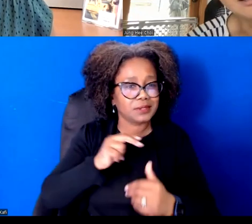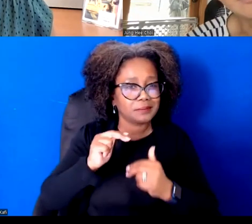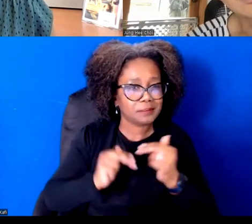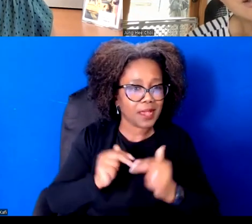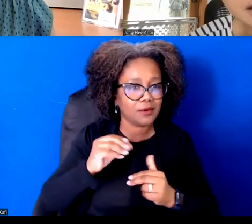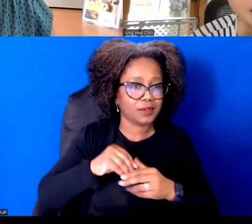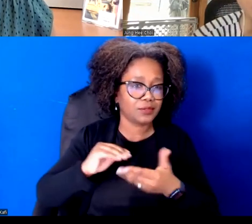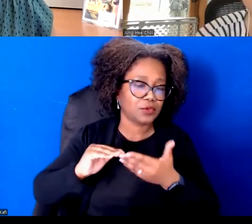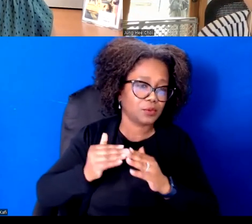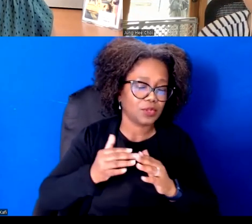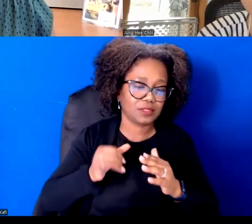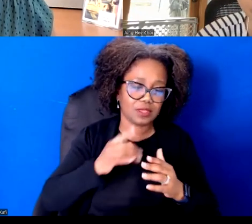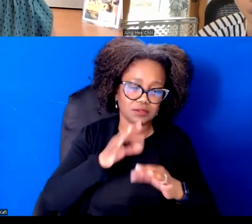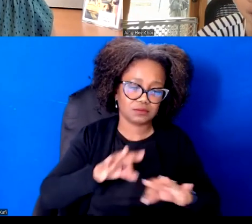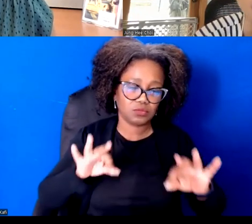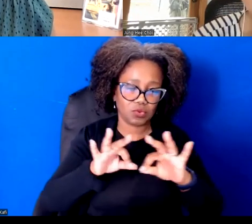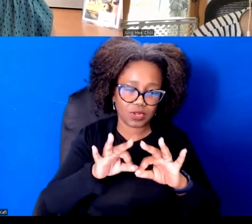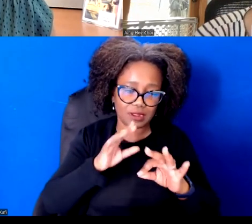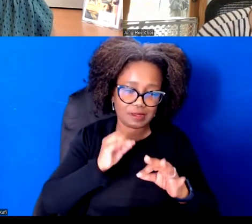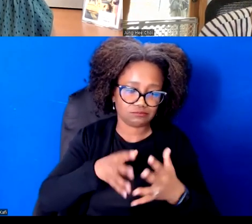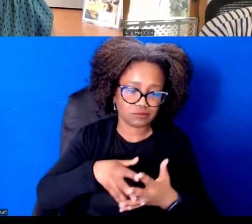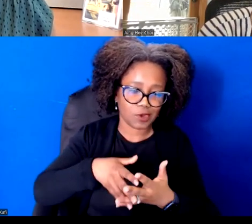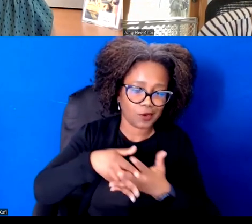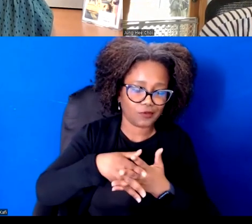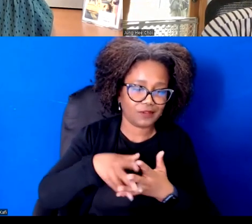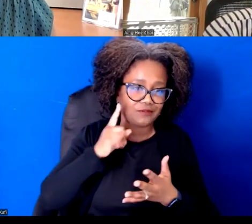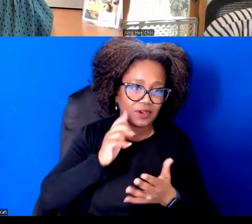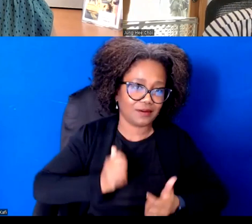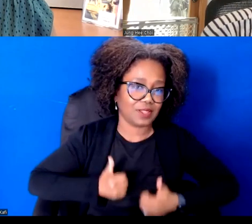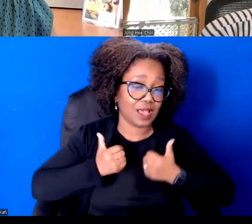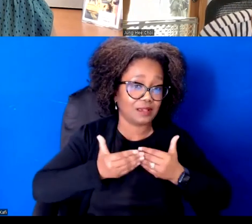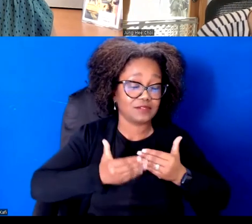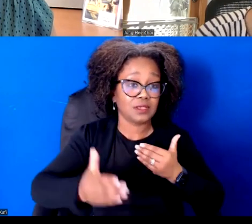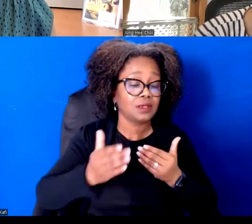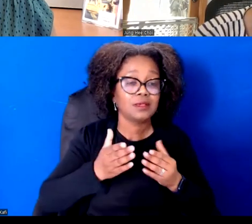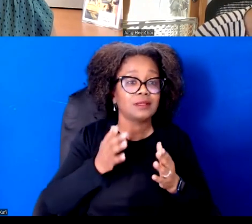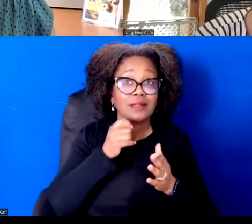live in our in our lives beyond the realm of ideas, but actually in our systems, in